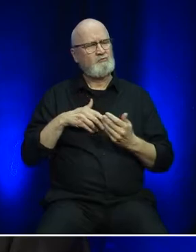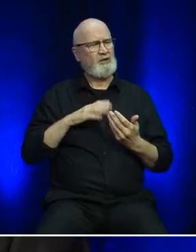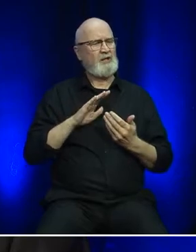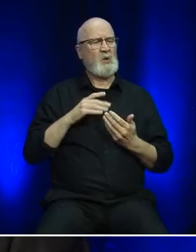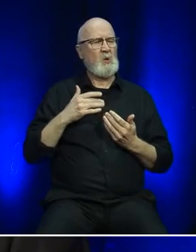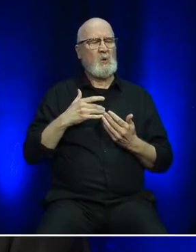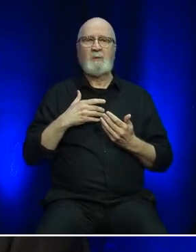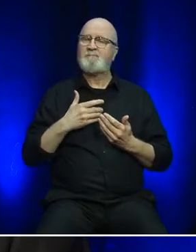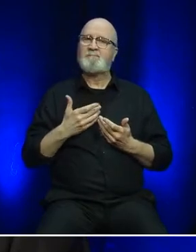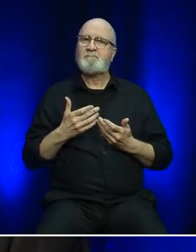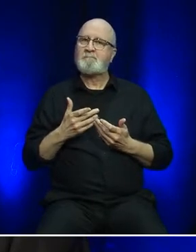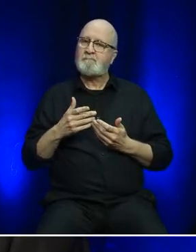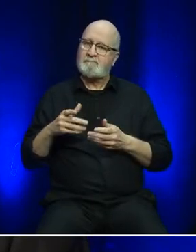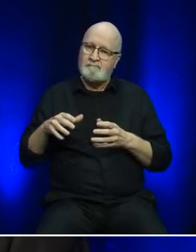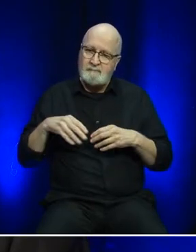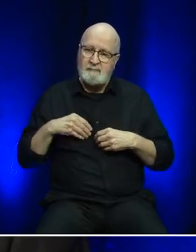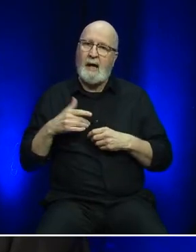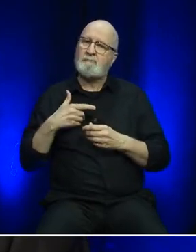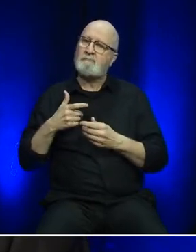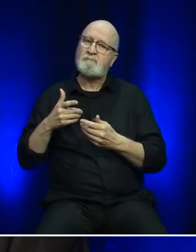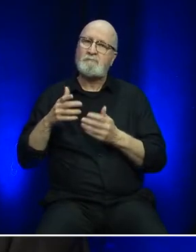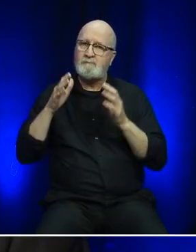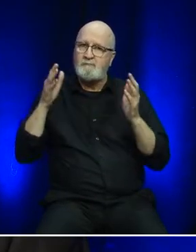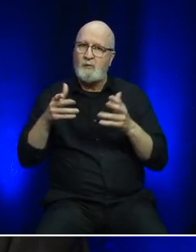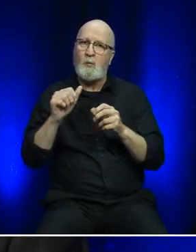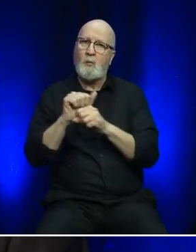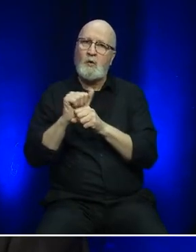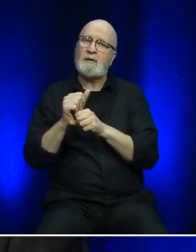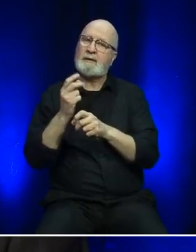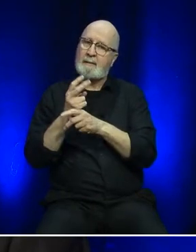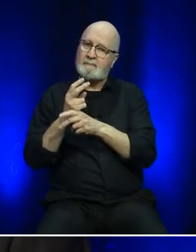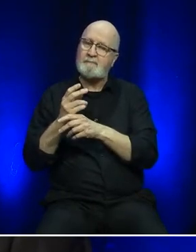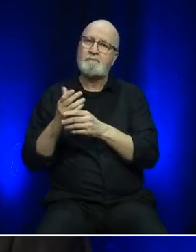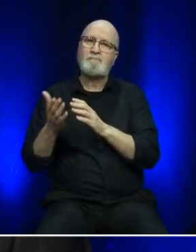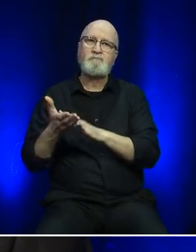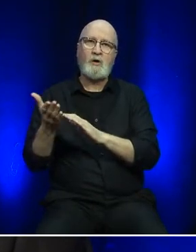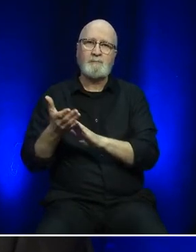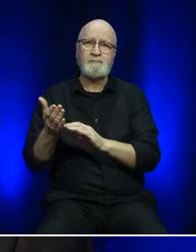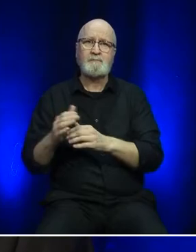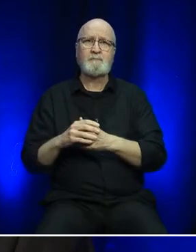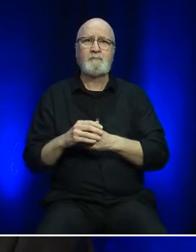Our team focused their efforts on ensuring a strong supply chain